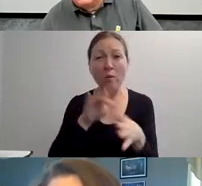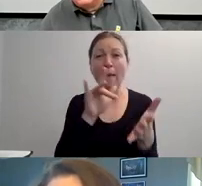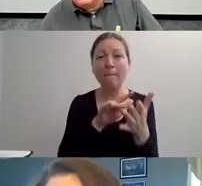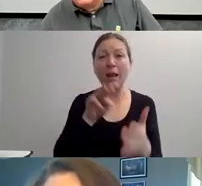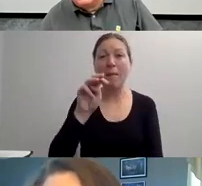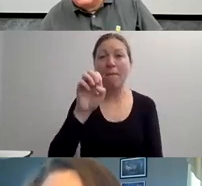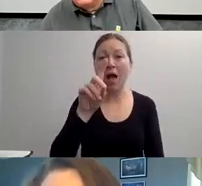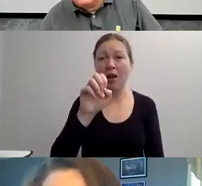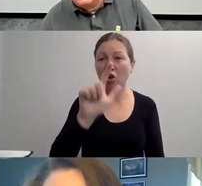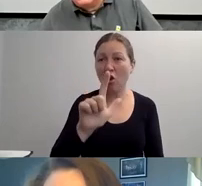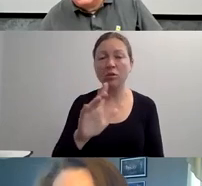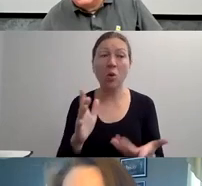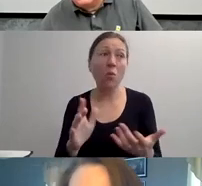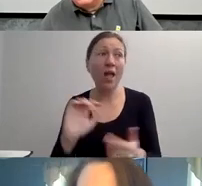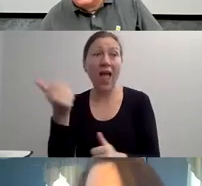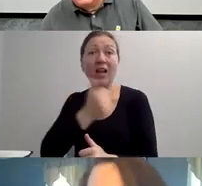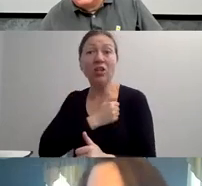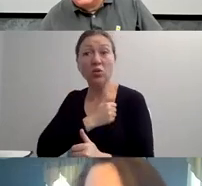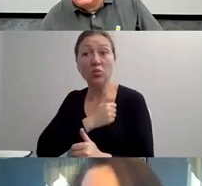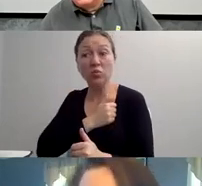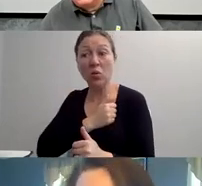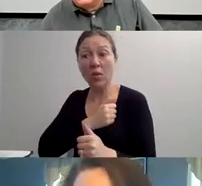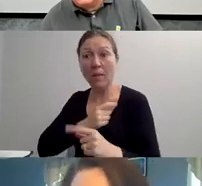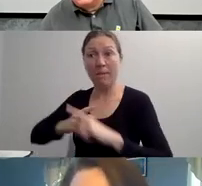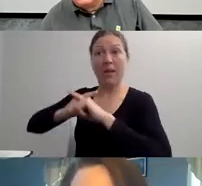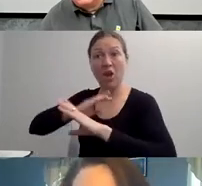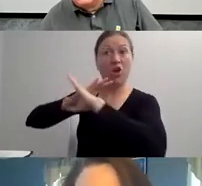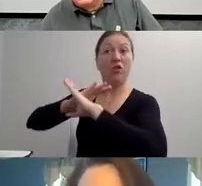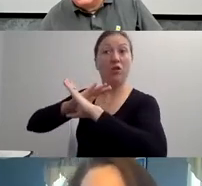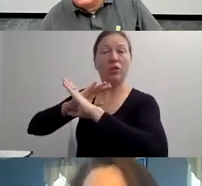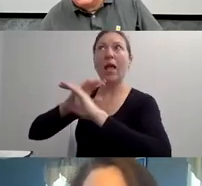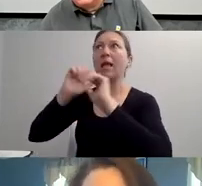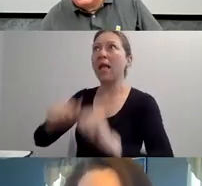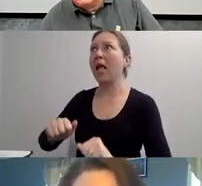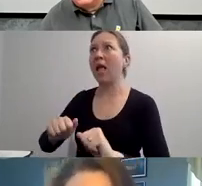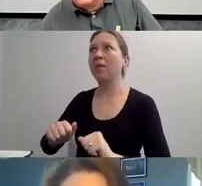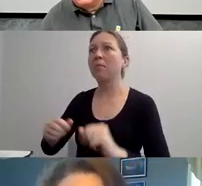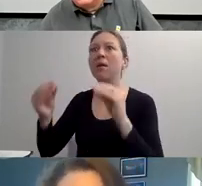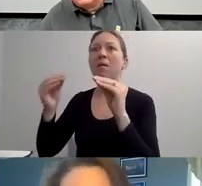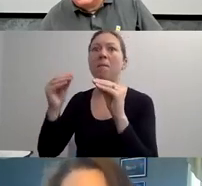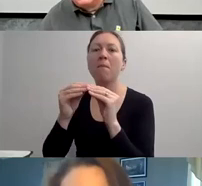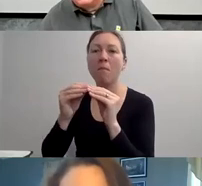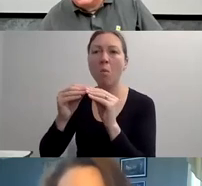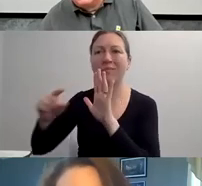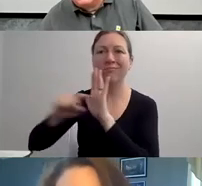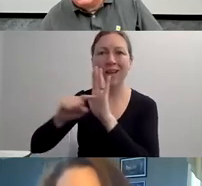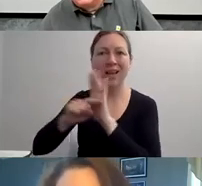"SO, I MEAN, DOCTORS AND NURSES ARE SOME OF THE BEST TRAINING CONVERSATIONS I'VE EVER